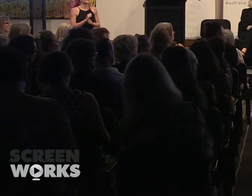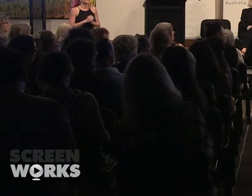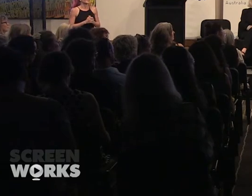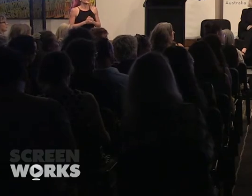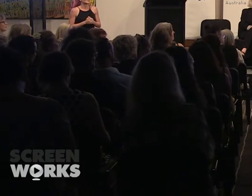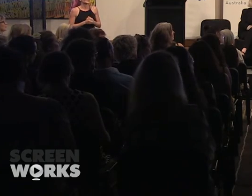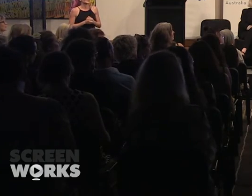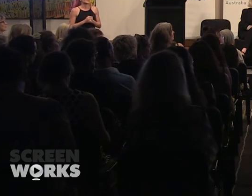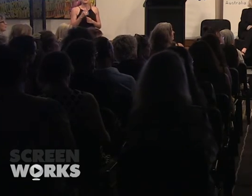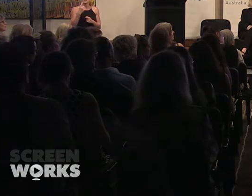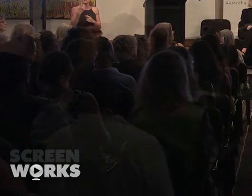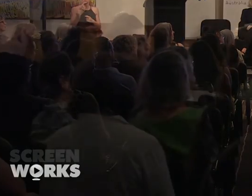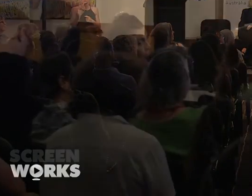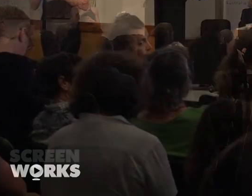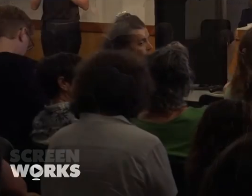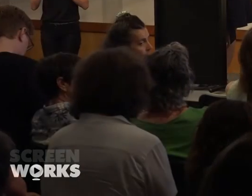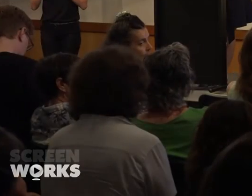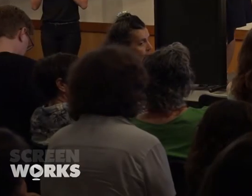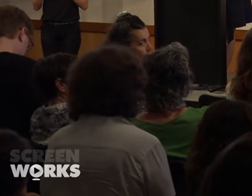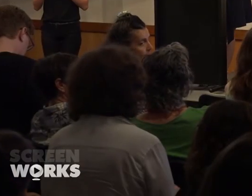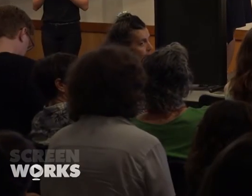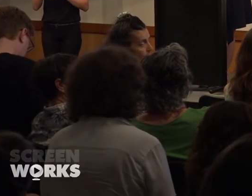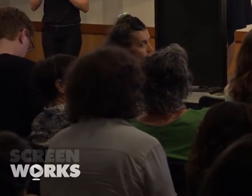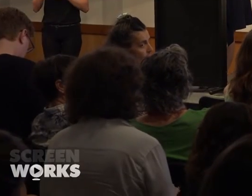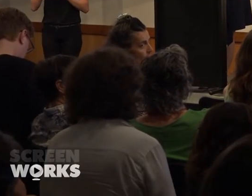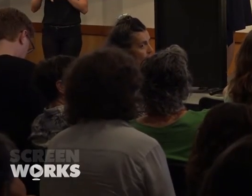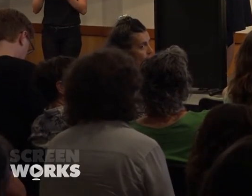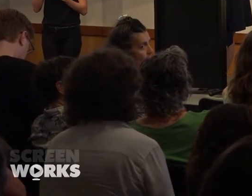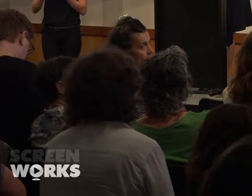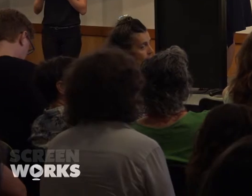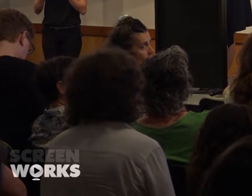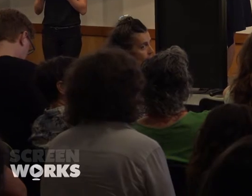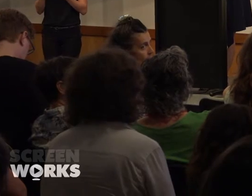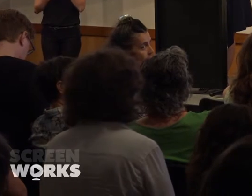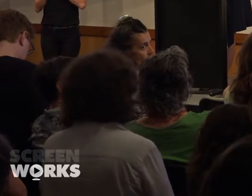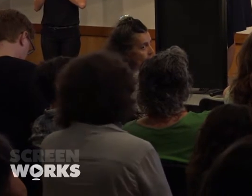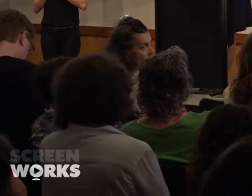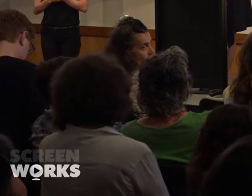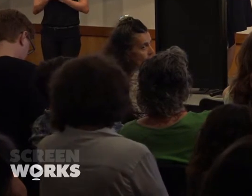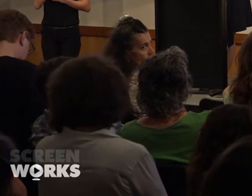I've just been really amazed at how quickly these programs have come about so I firstly wanted to say thank you